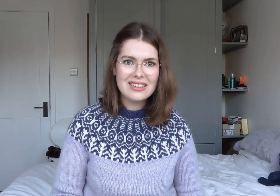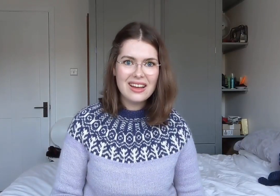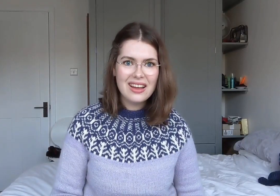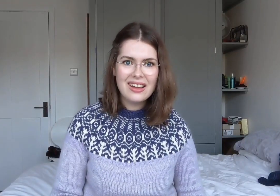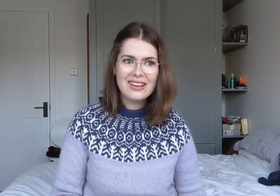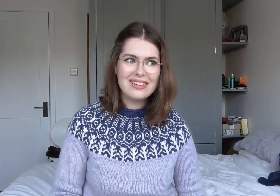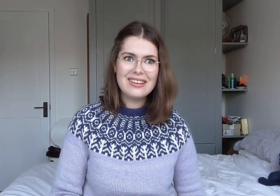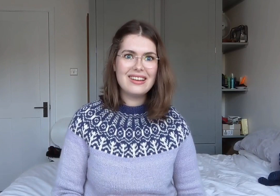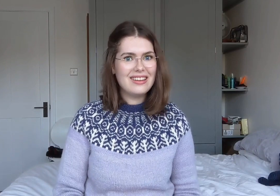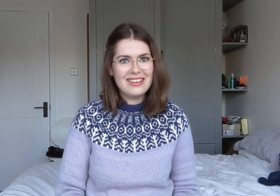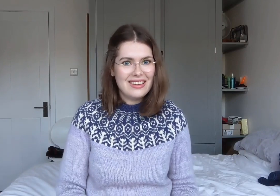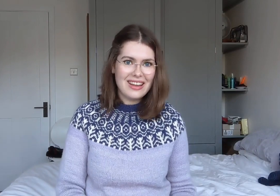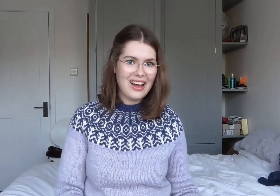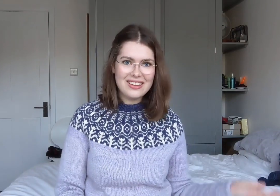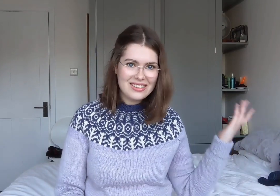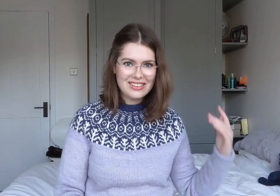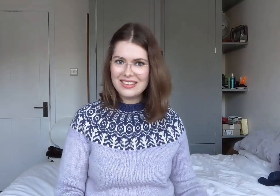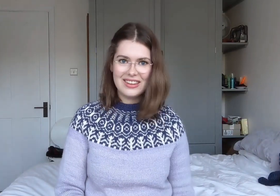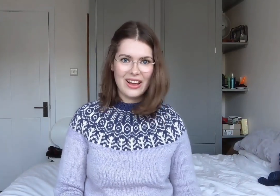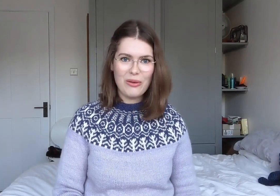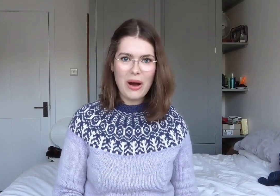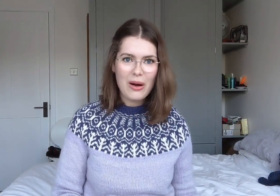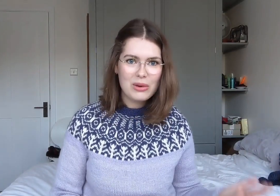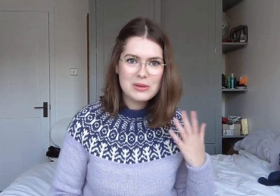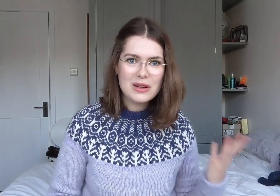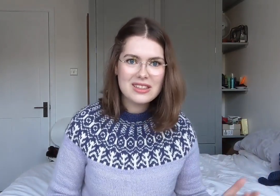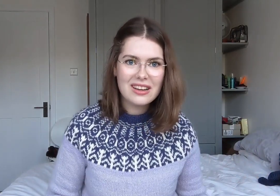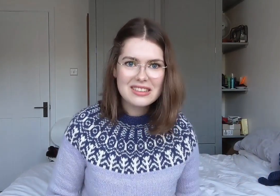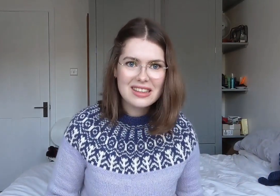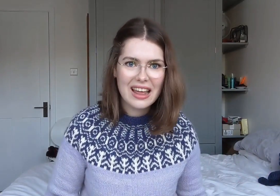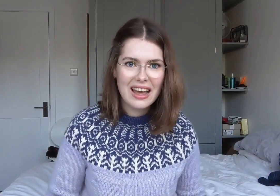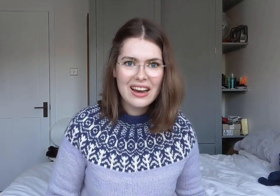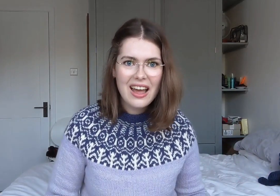How am I supposed to answer that?